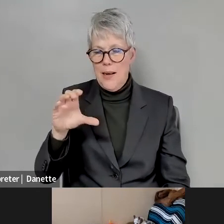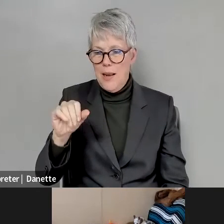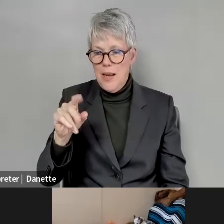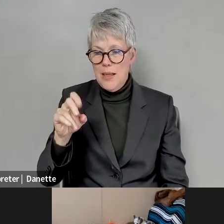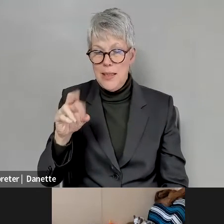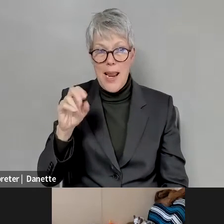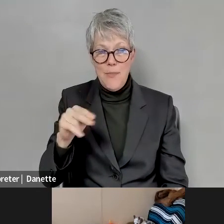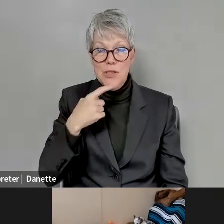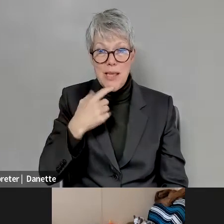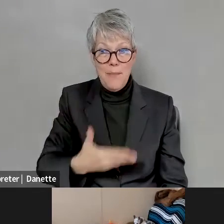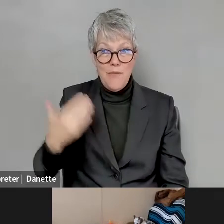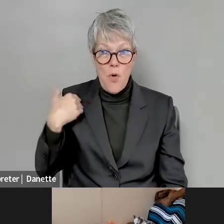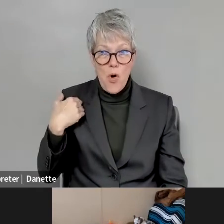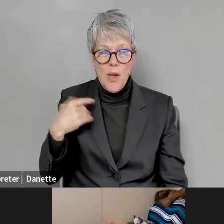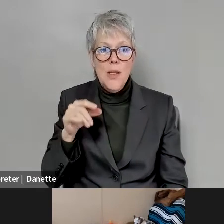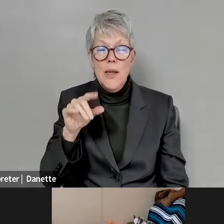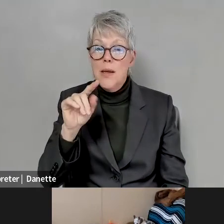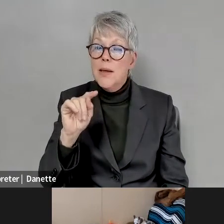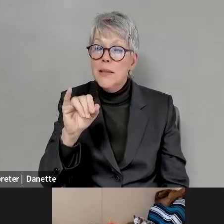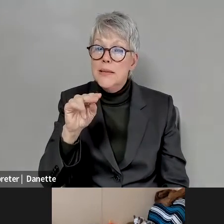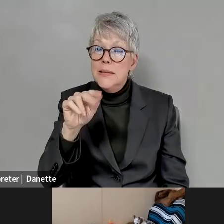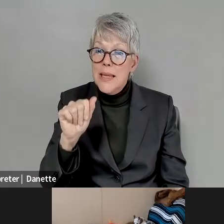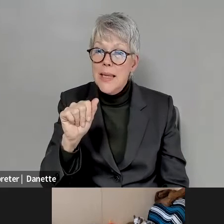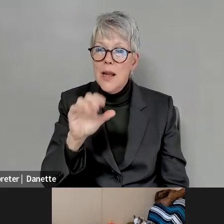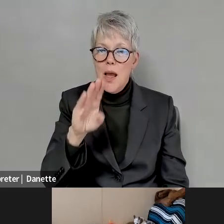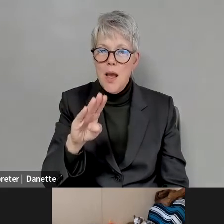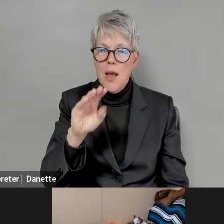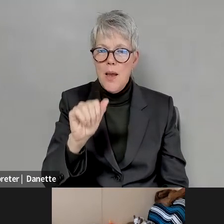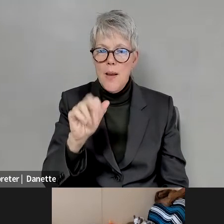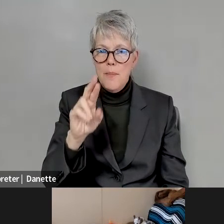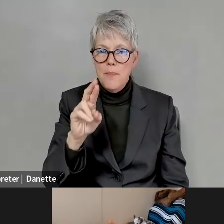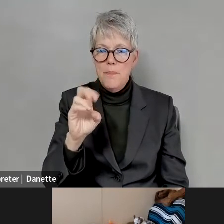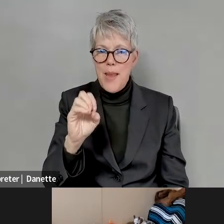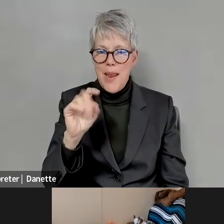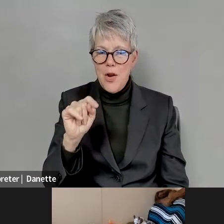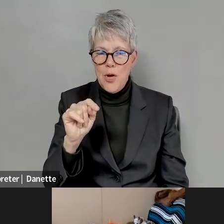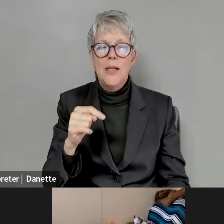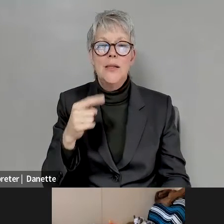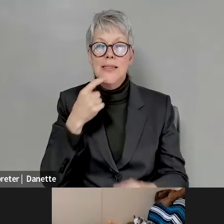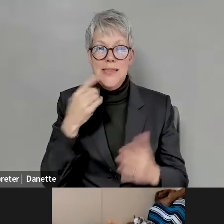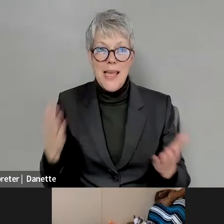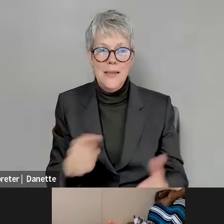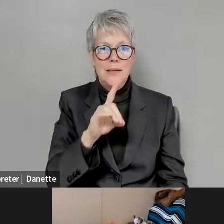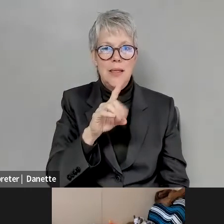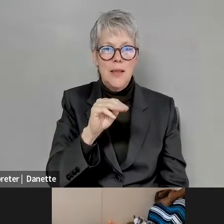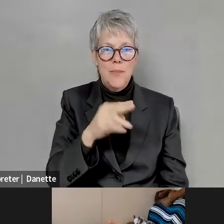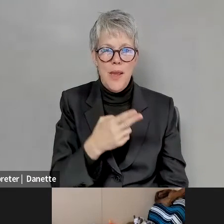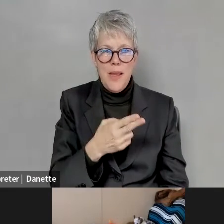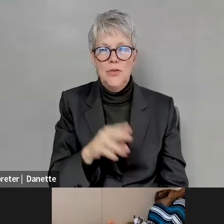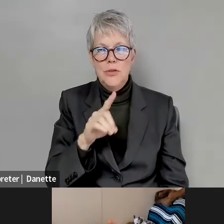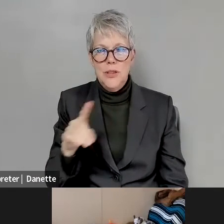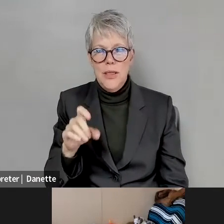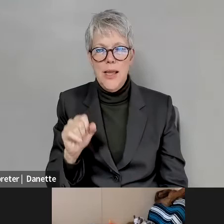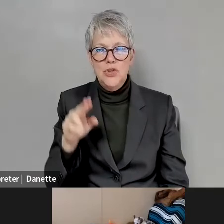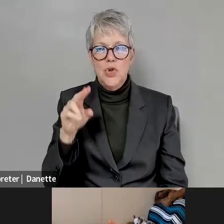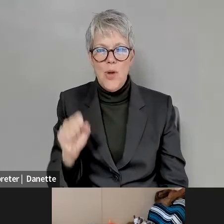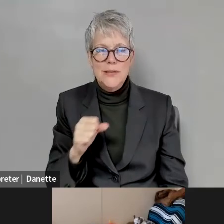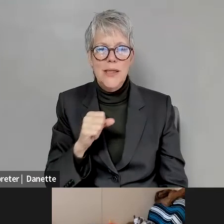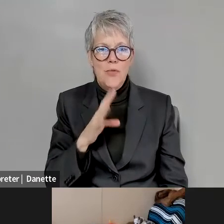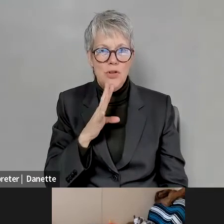Kelly Crosbie: If you all know't seen a merit, Tina Barrett, sure as he said it here at Dma Cds us if we're going to talk about direct support professionals, and we're going to talk about